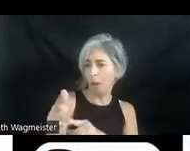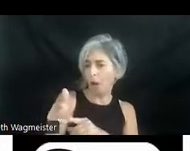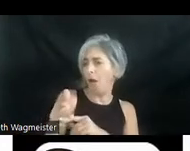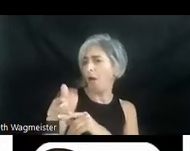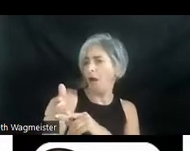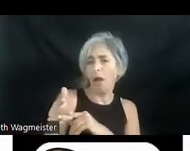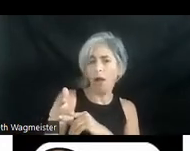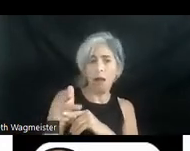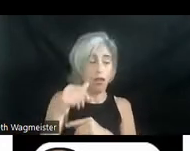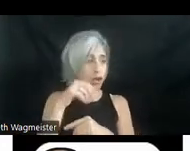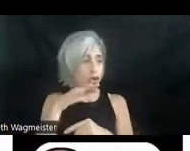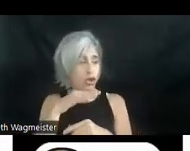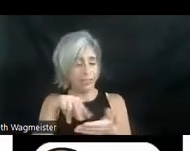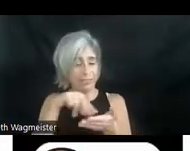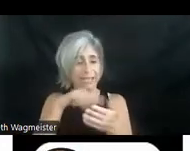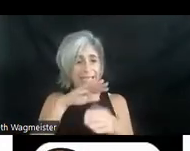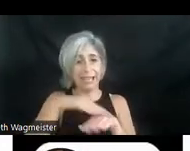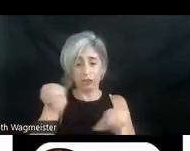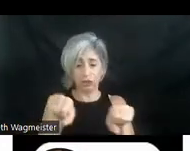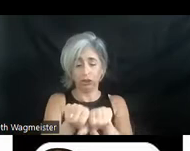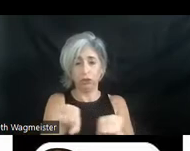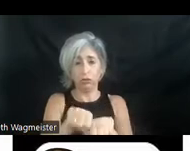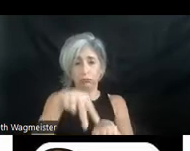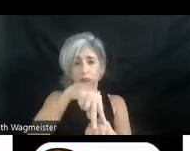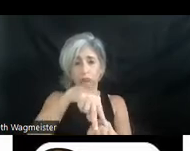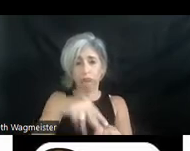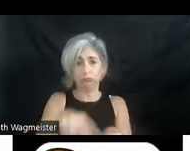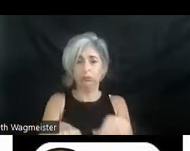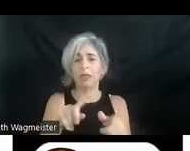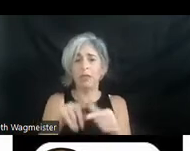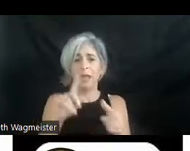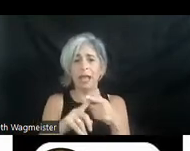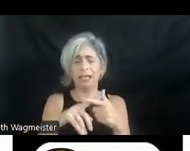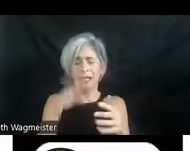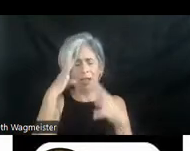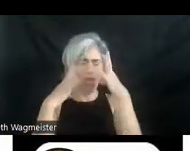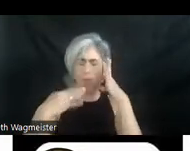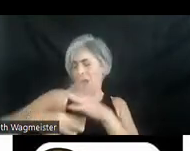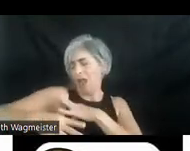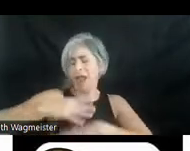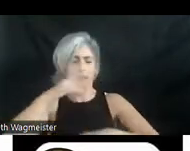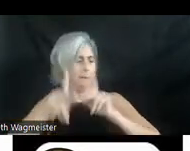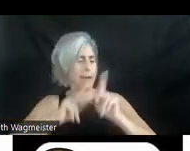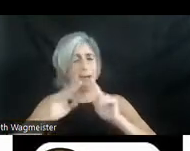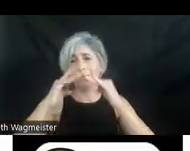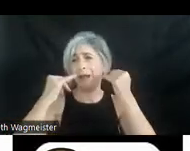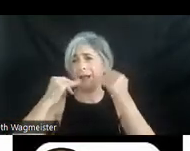A little girl's mother dances with her daughter standing on her shoes. Images of sweaty people dancing and smiling throughout the building flash rapidly.